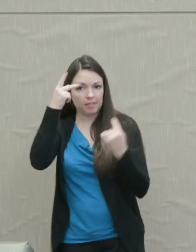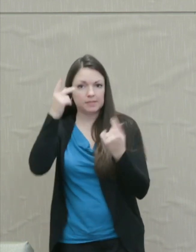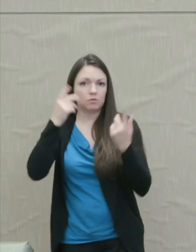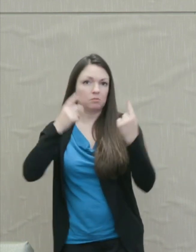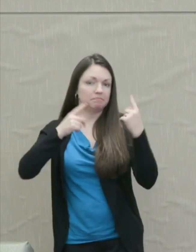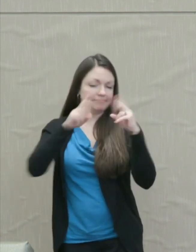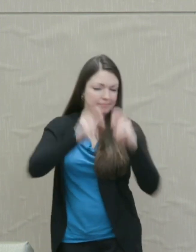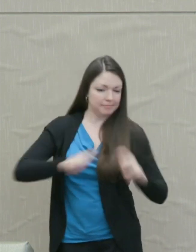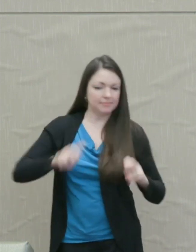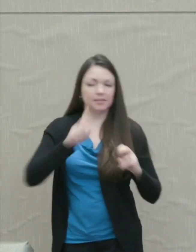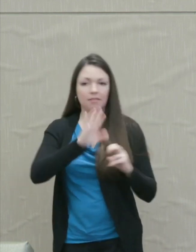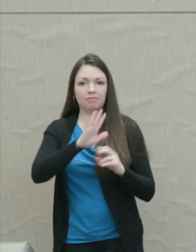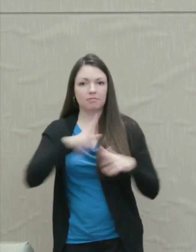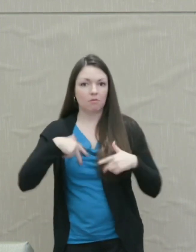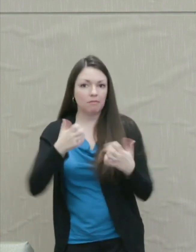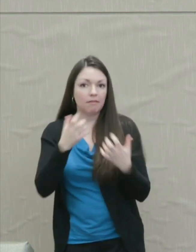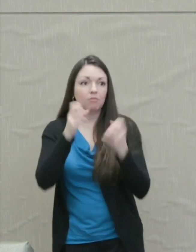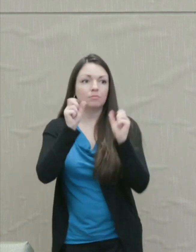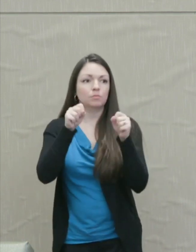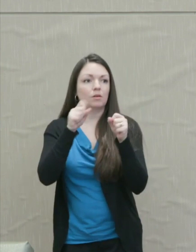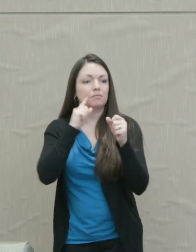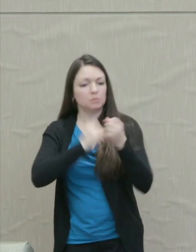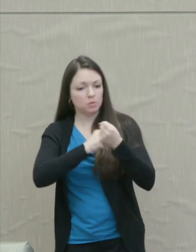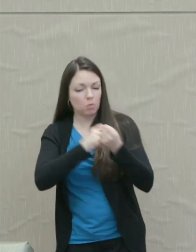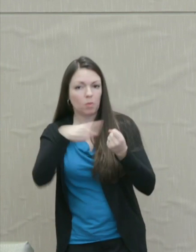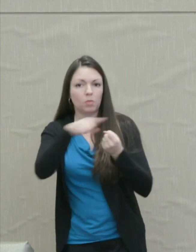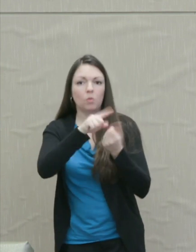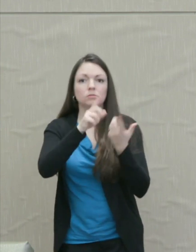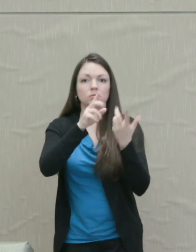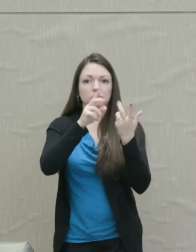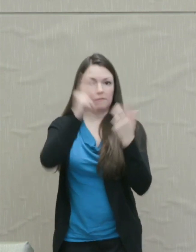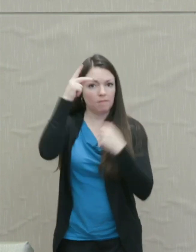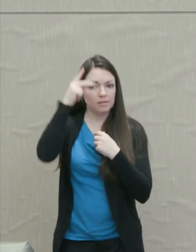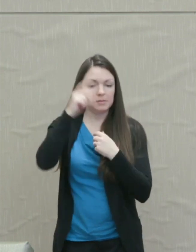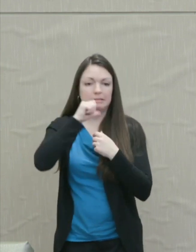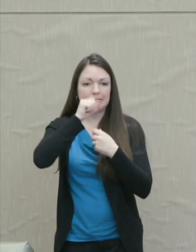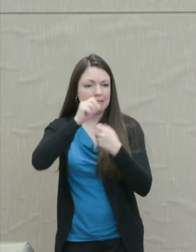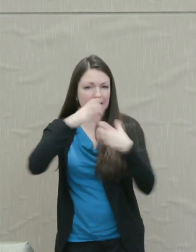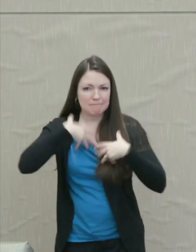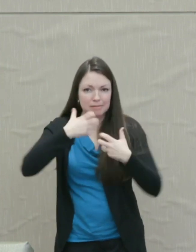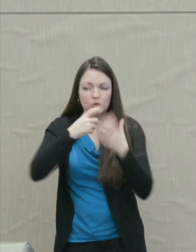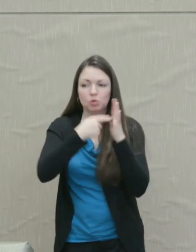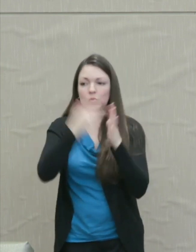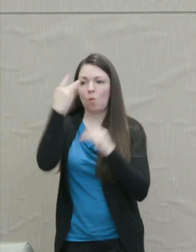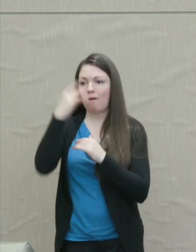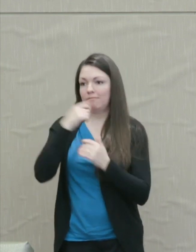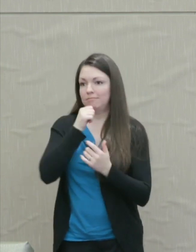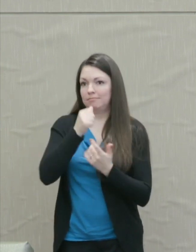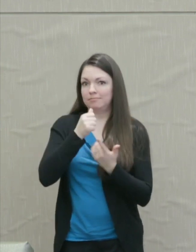support these philosophies of non-anger, showing why anger is fatally flawed from a normative